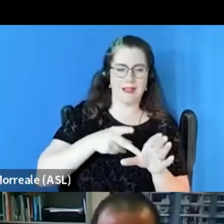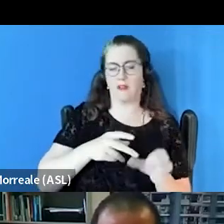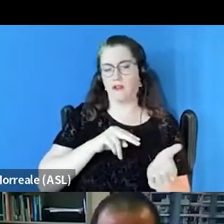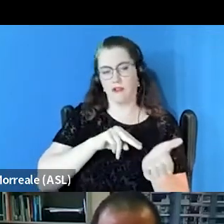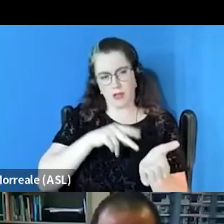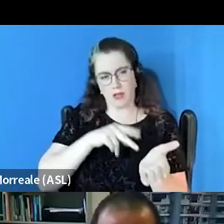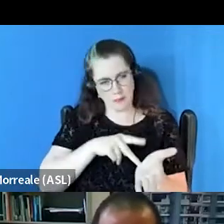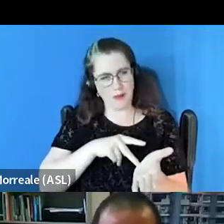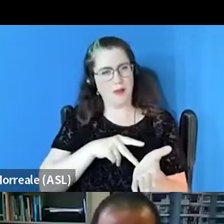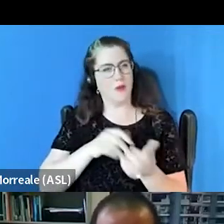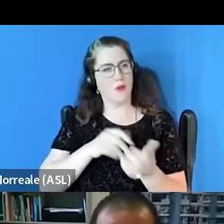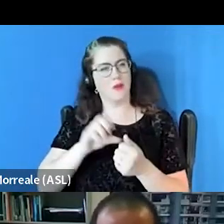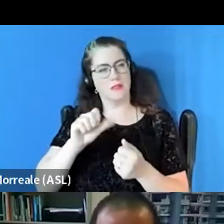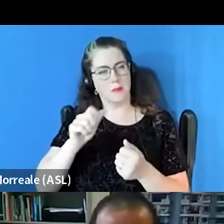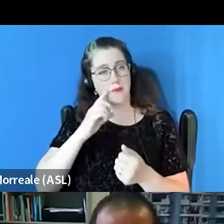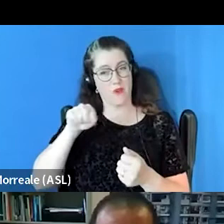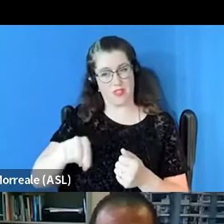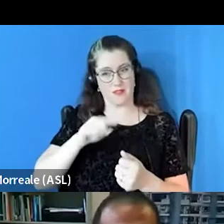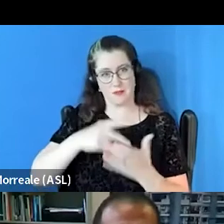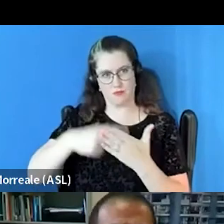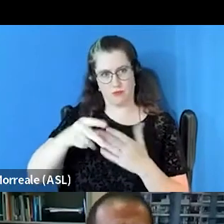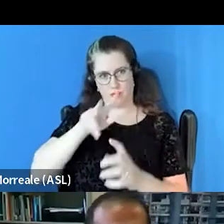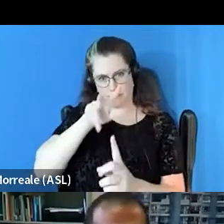with substance use just to that program so that that person